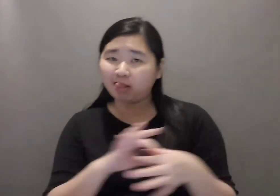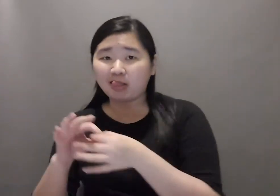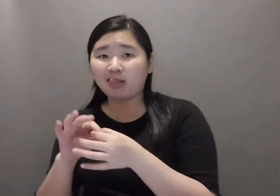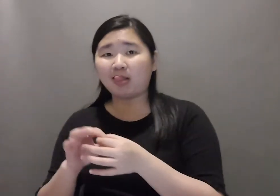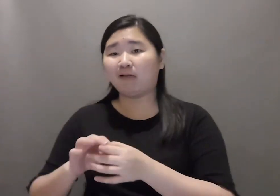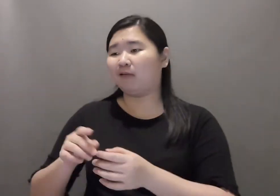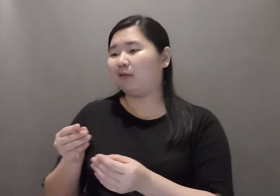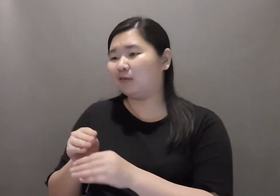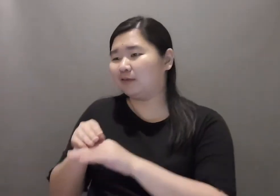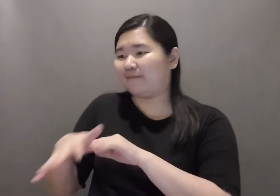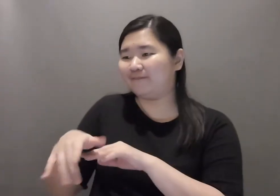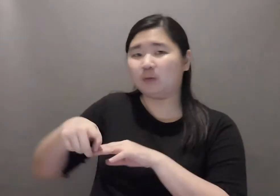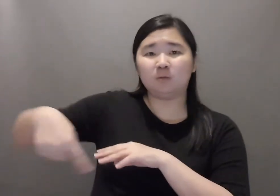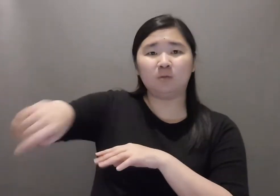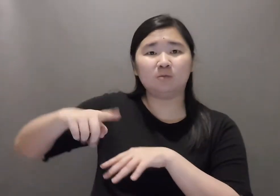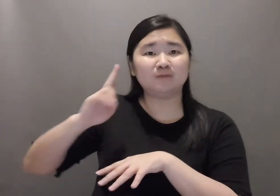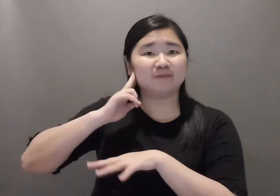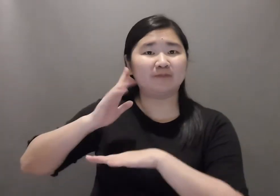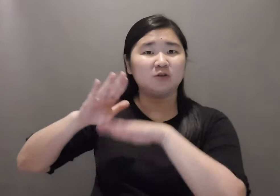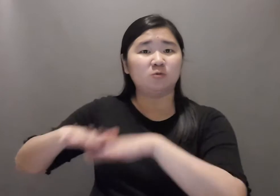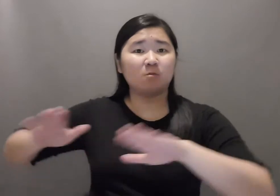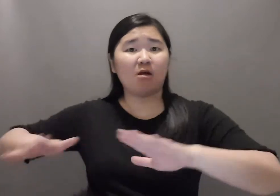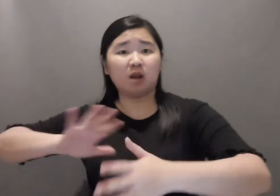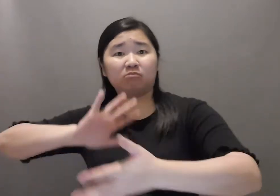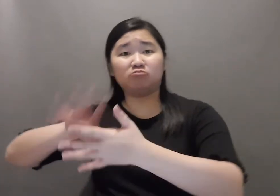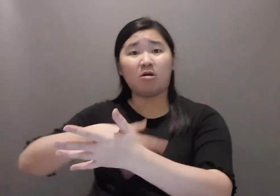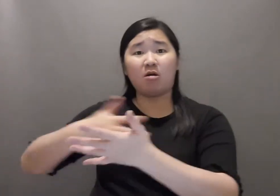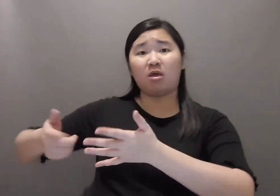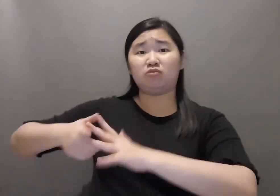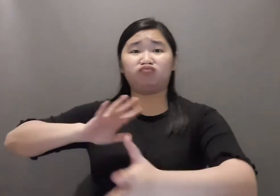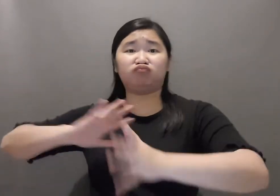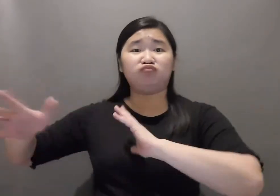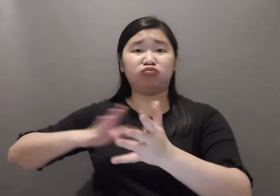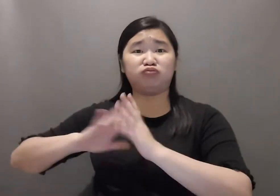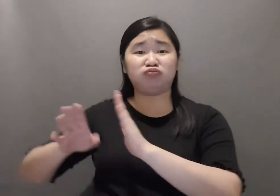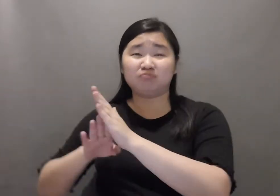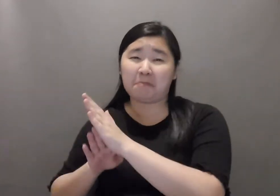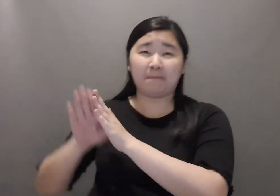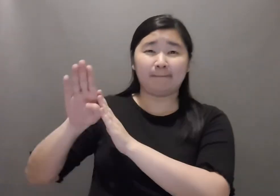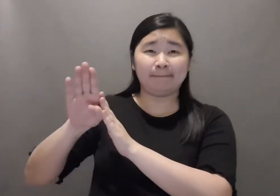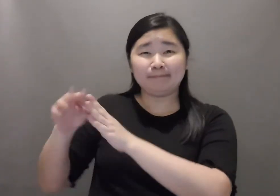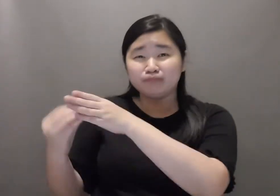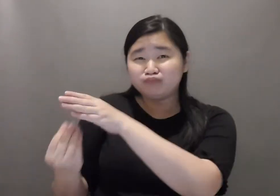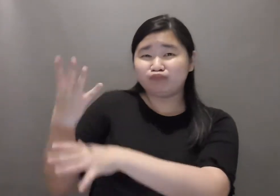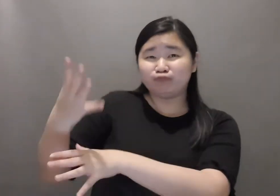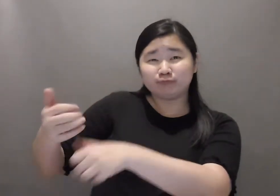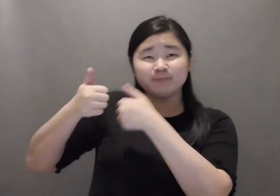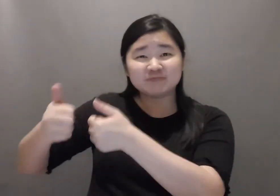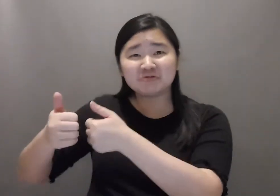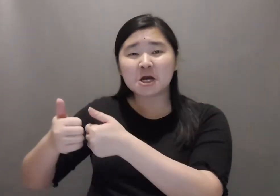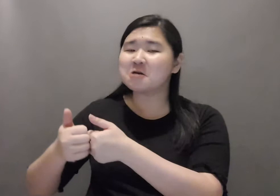It is not optimal for deaf children to acquire their sign languages from 2nd language learners.